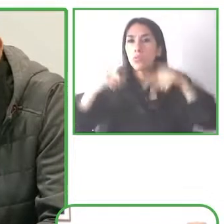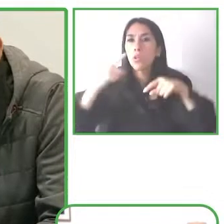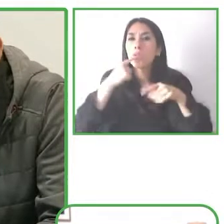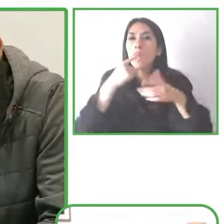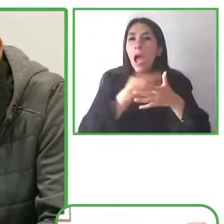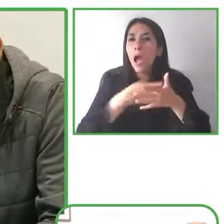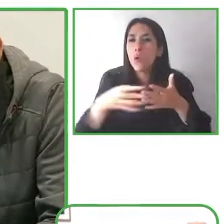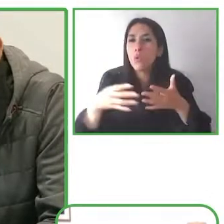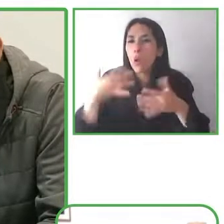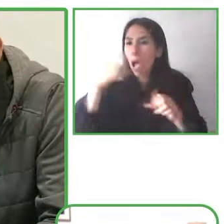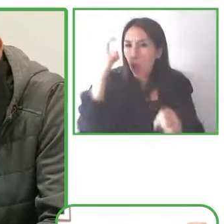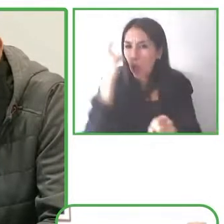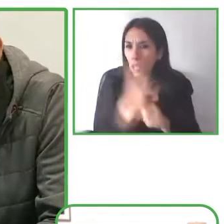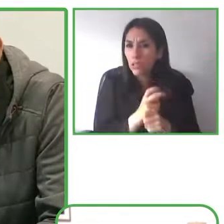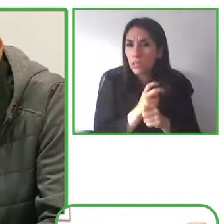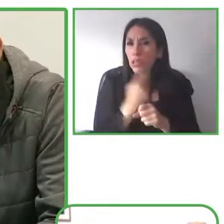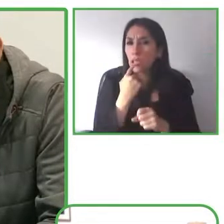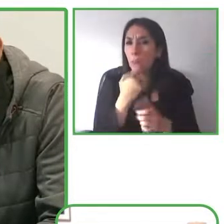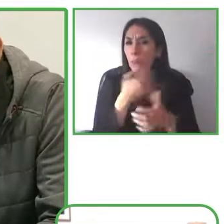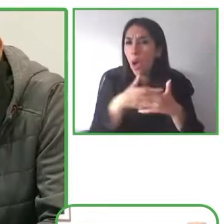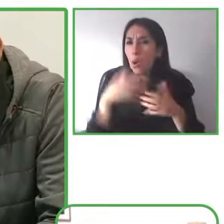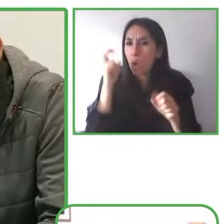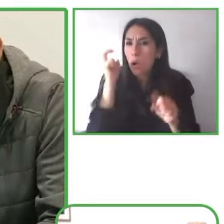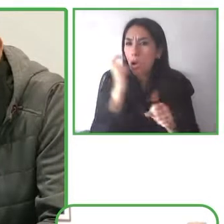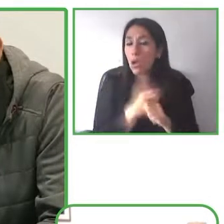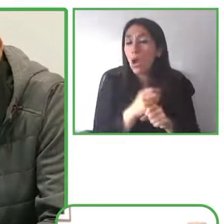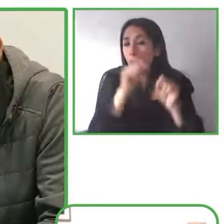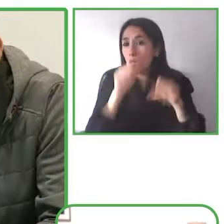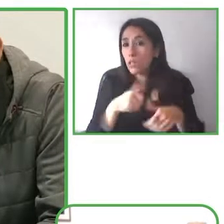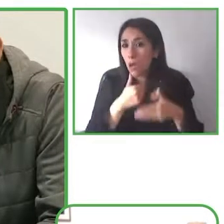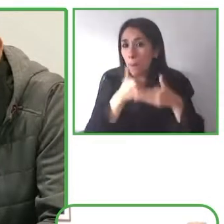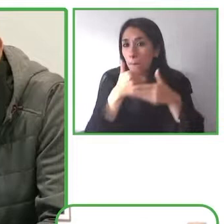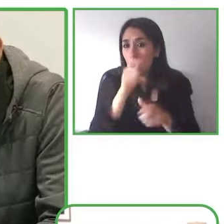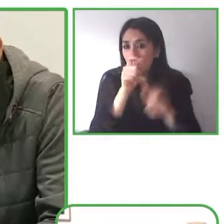companies don't really have a lot of examples of people with speech